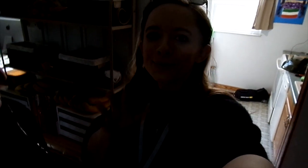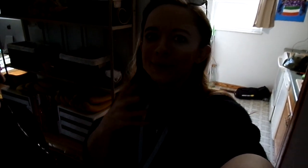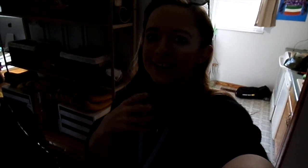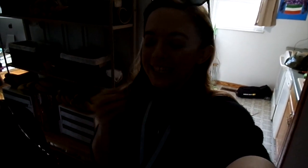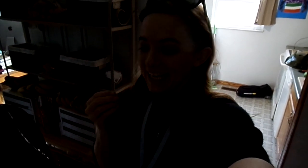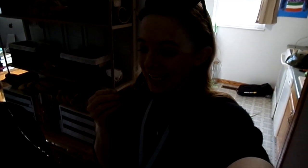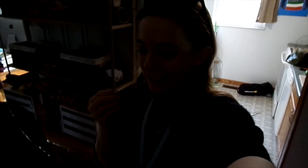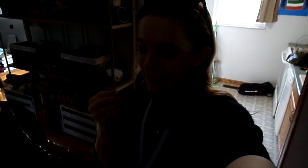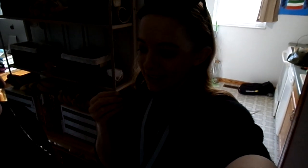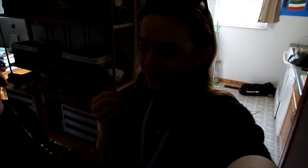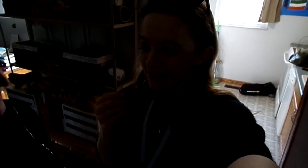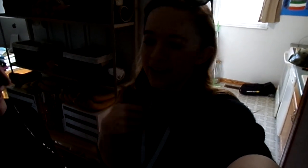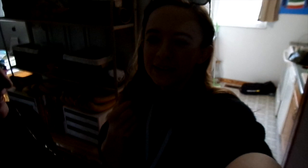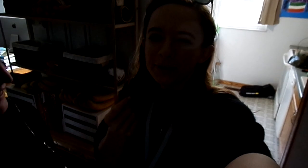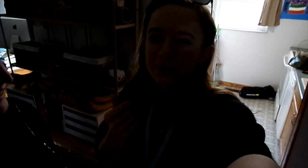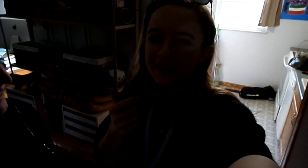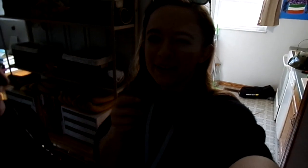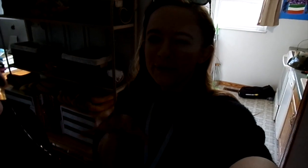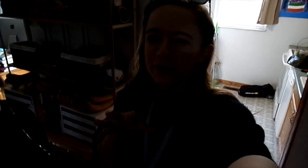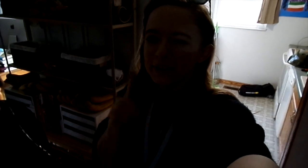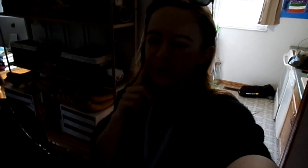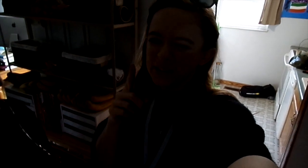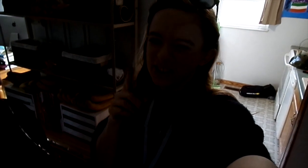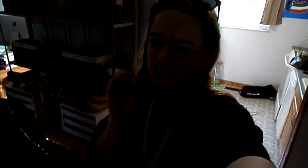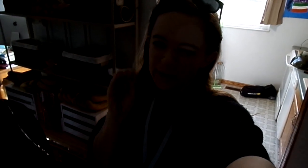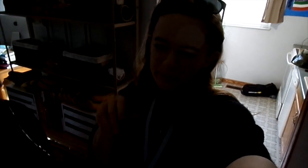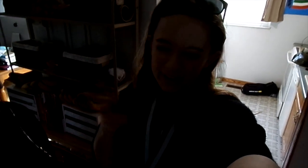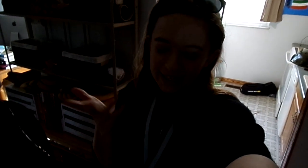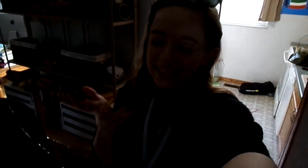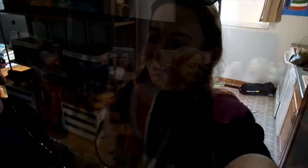at school and I have a little bit of footage which I'll put in here.